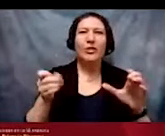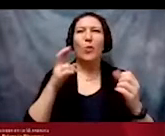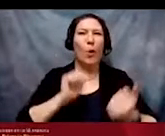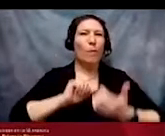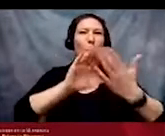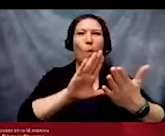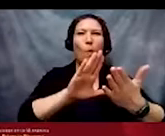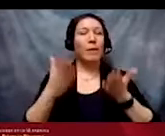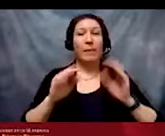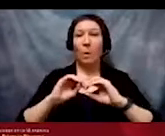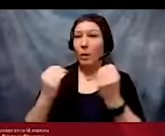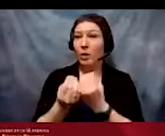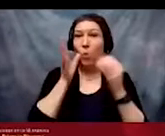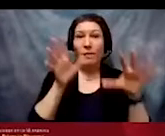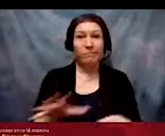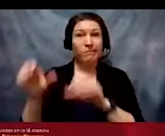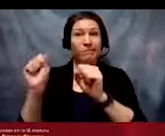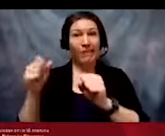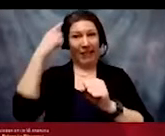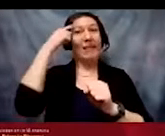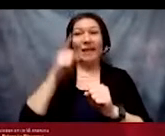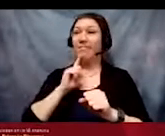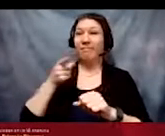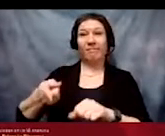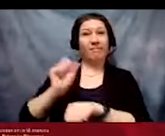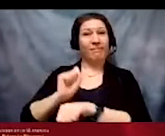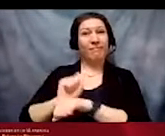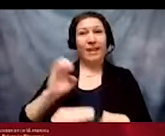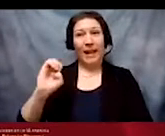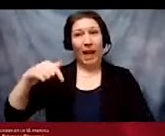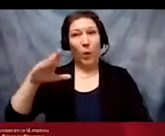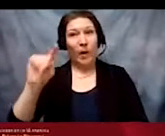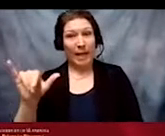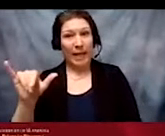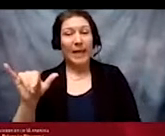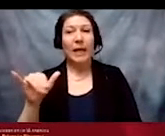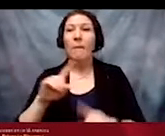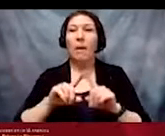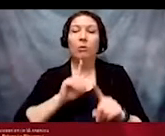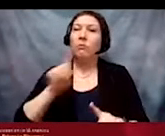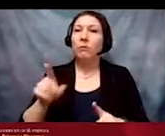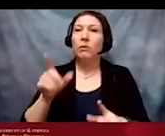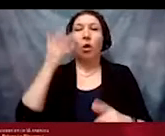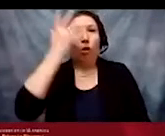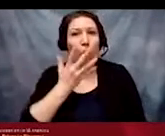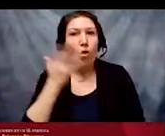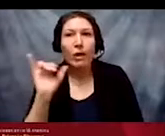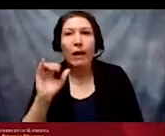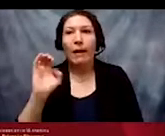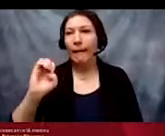adapt in the name of equity. That might create the illusion of equity progress,